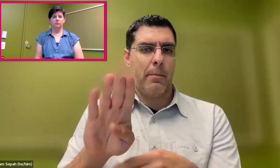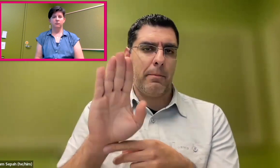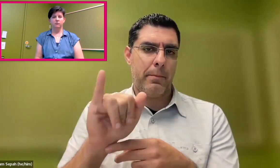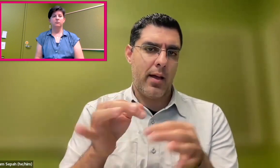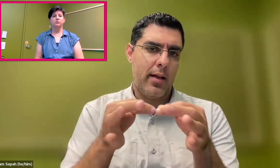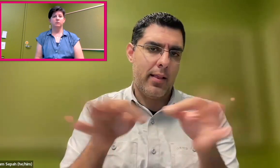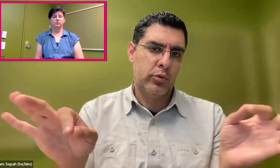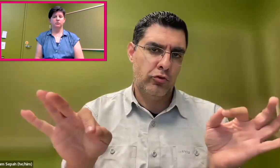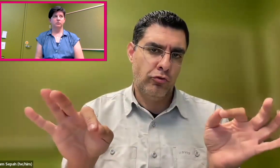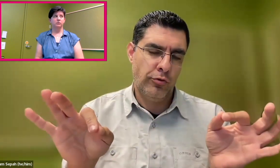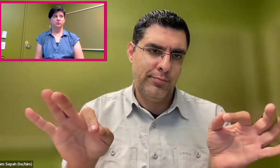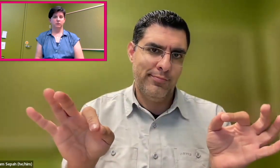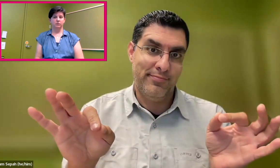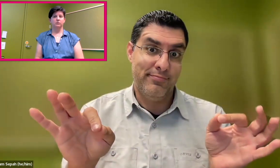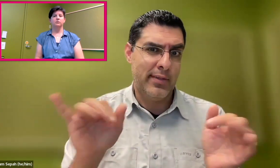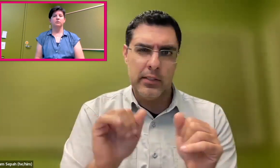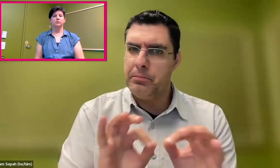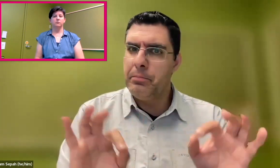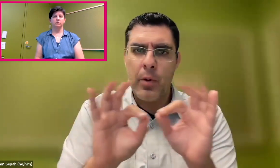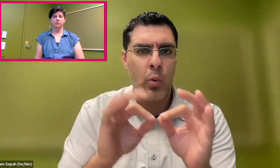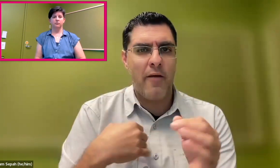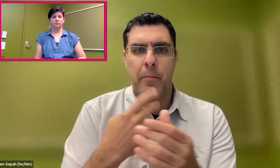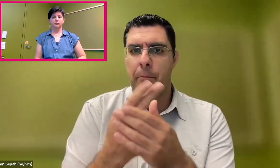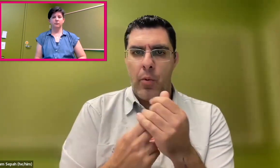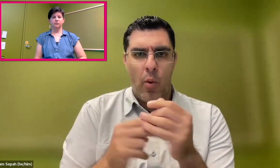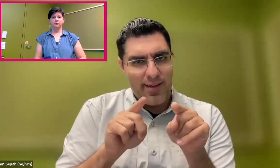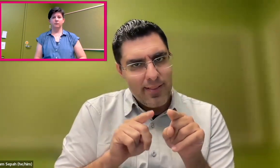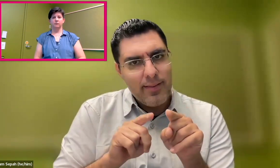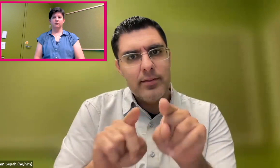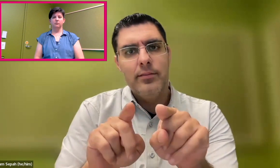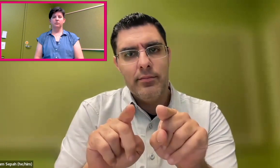and they can learn the English word. Or sorry, they do know sign language, but they want to learn the English word.